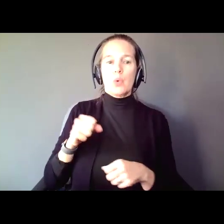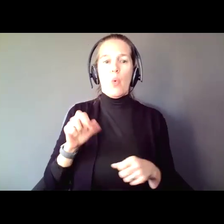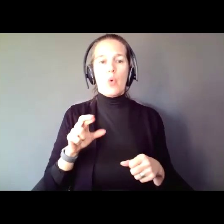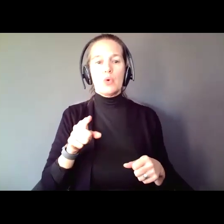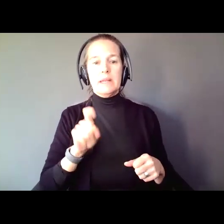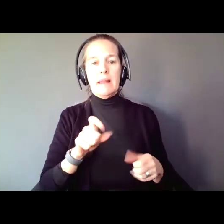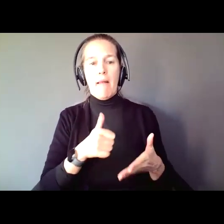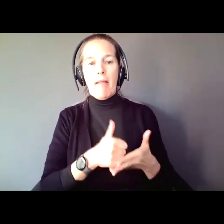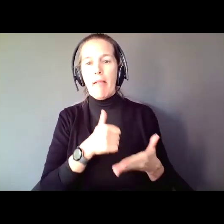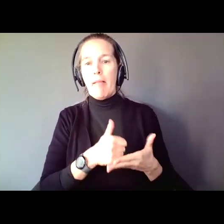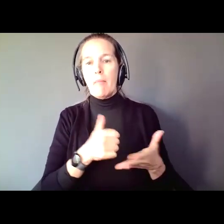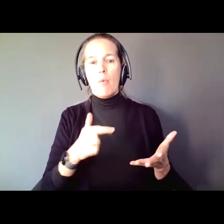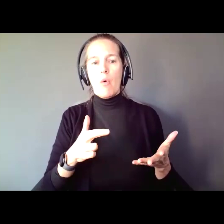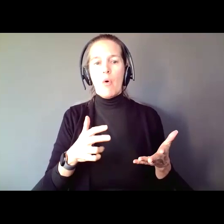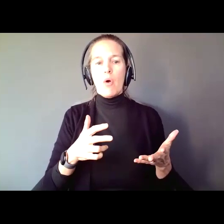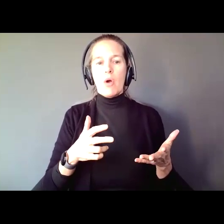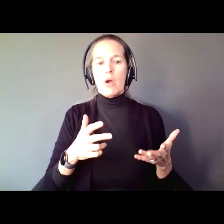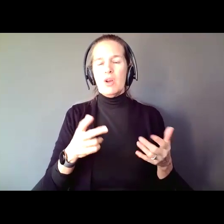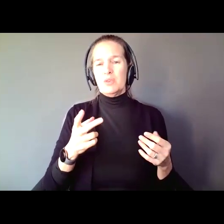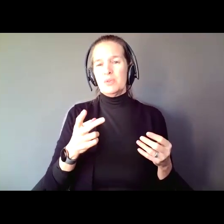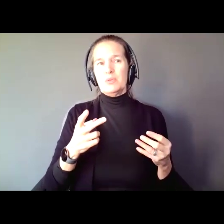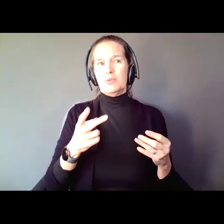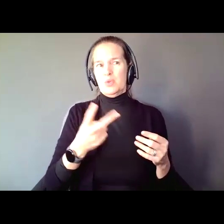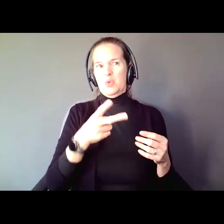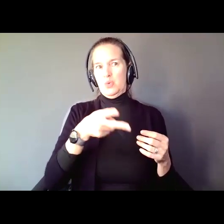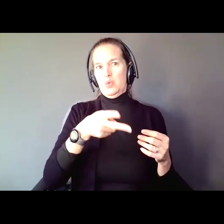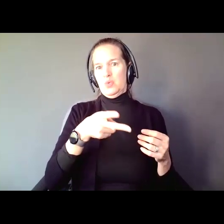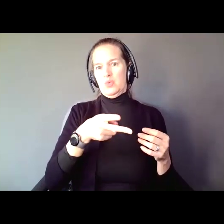the bottom that make me nervous and turn my stomach because I hear them so often.